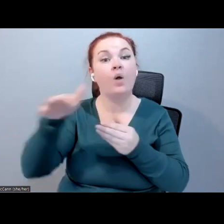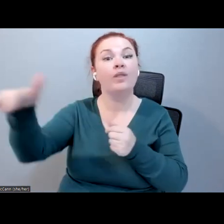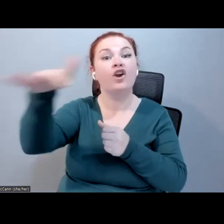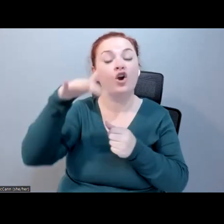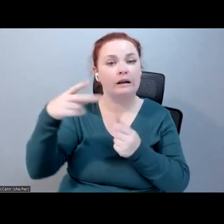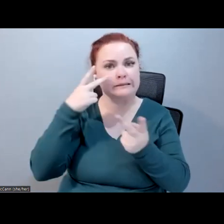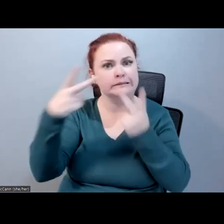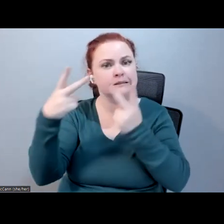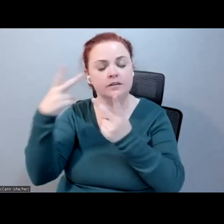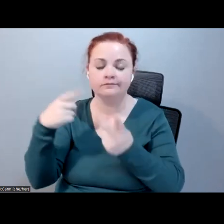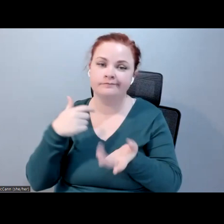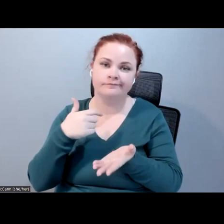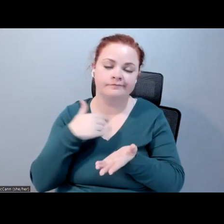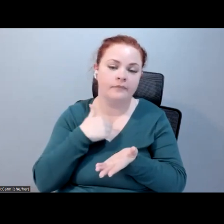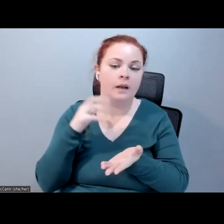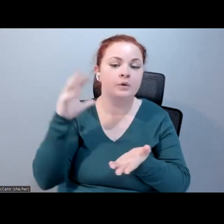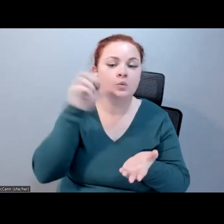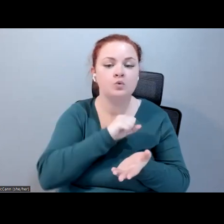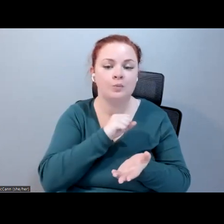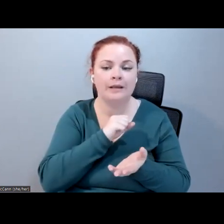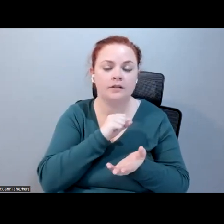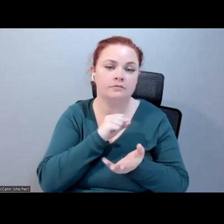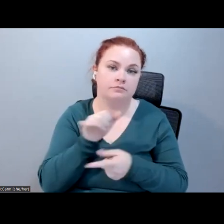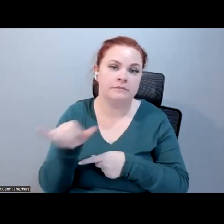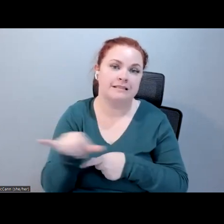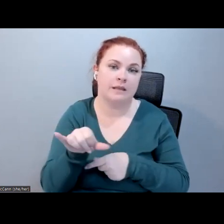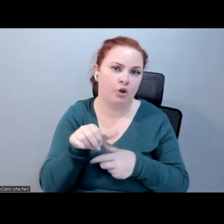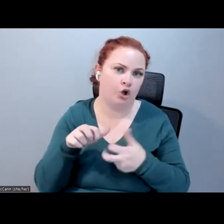this is a similar issue we will find in the VR space and the XR